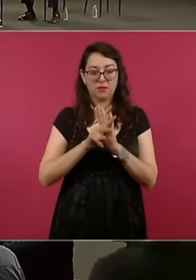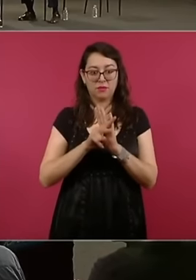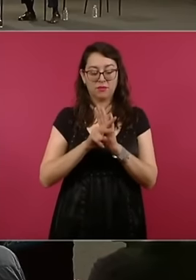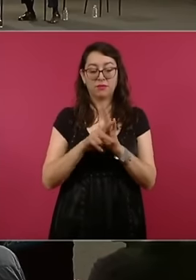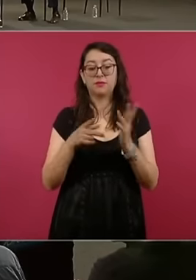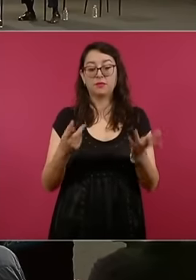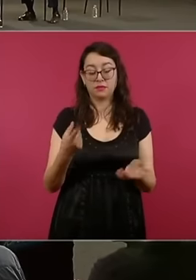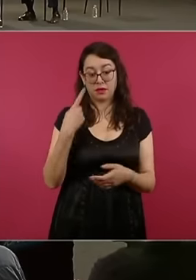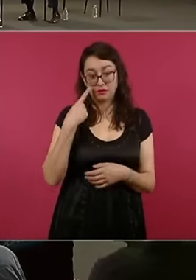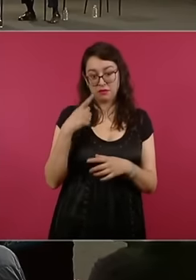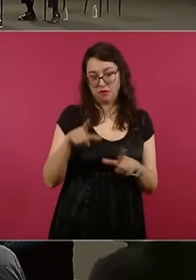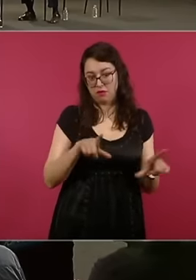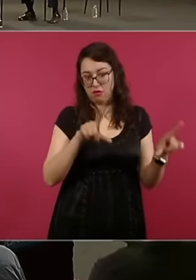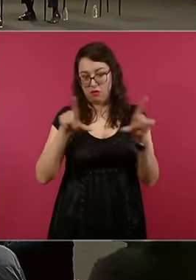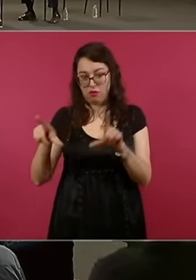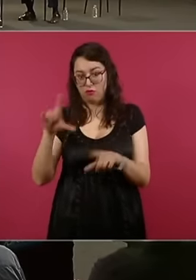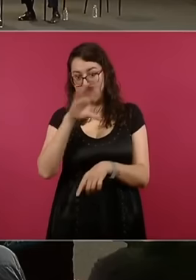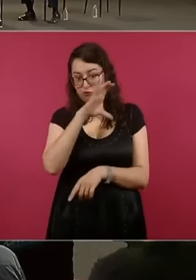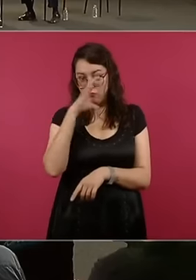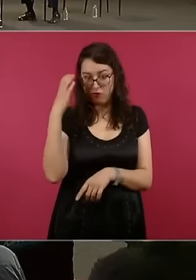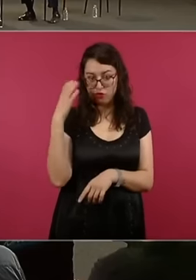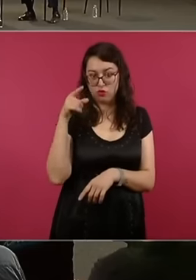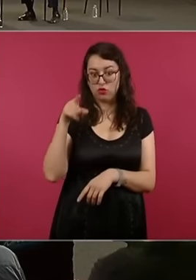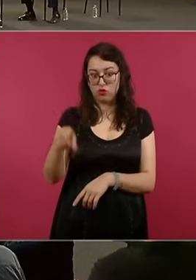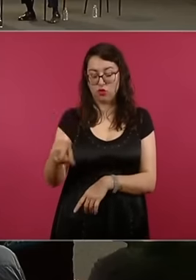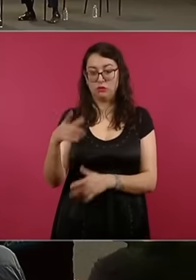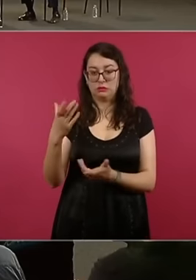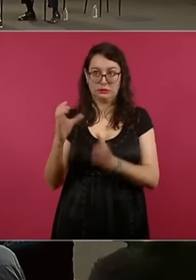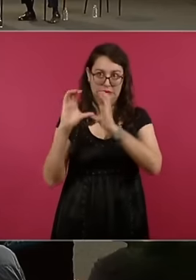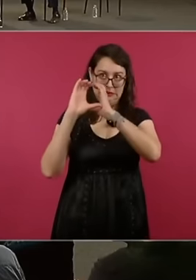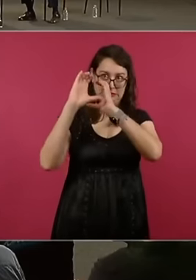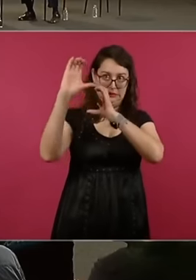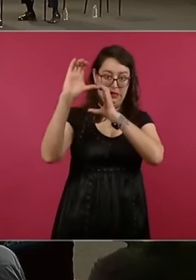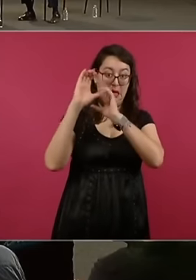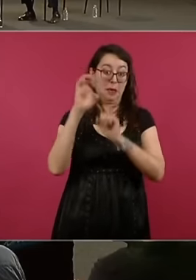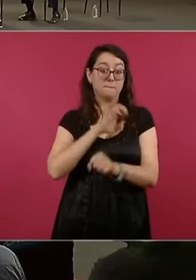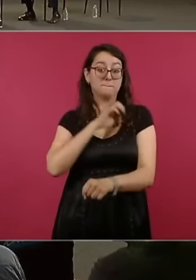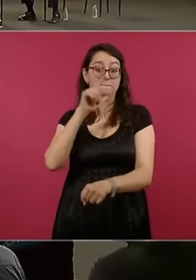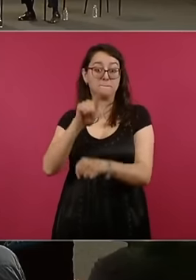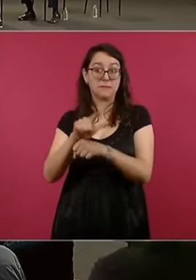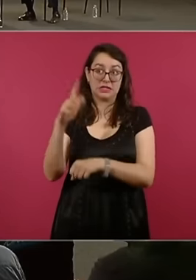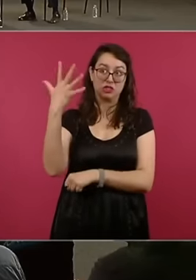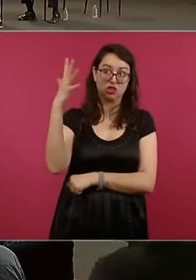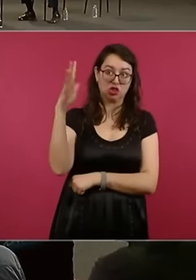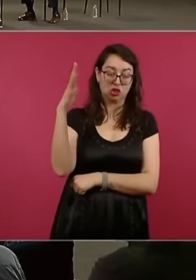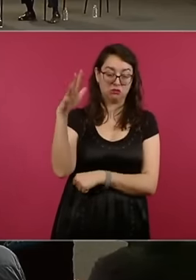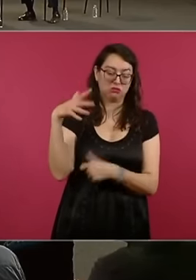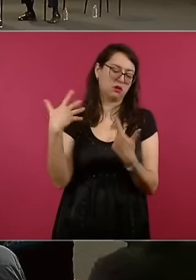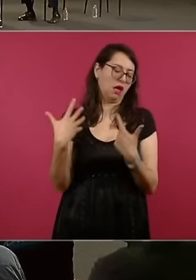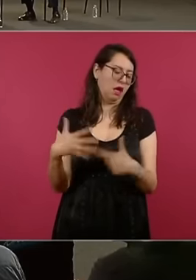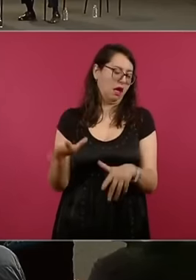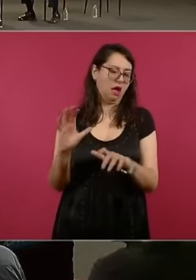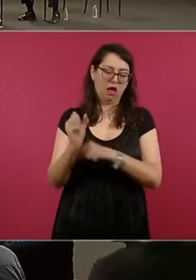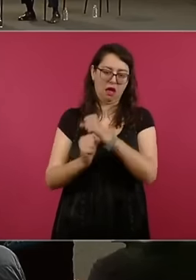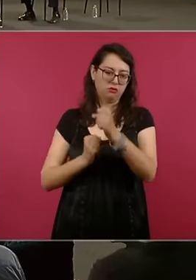solar telescope of Tonancintla it is a beautiful instrument it has been around for many decades and it has